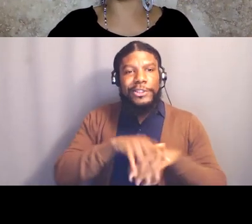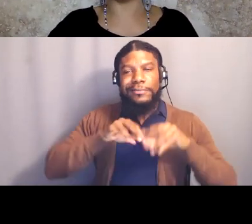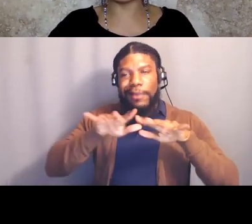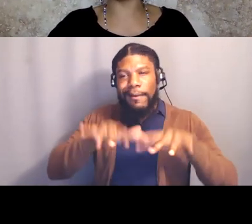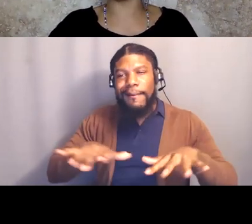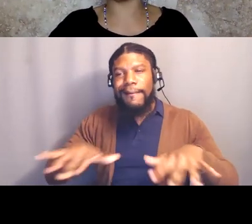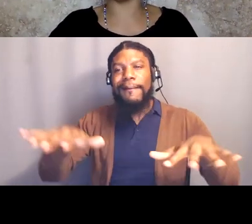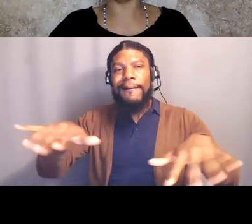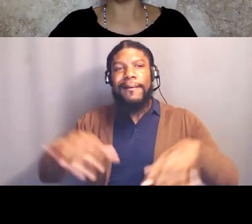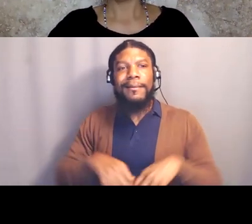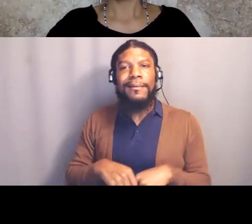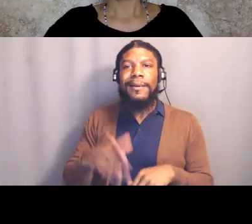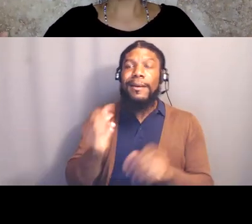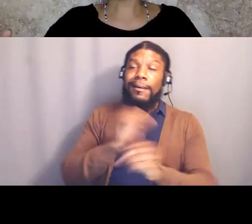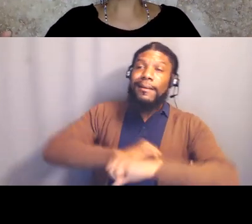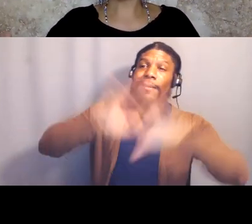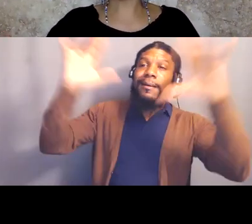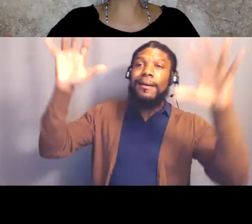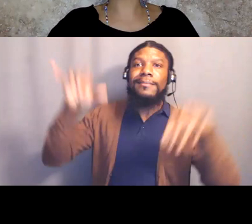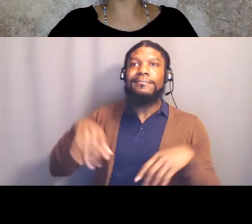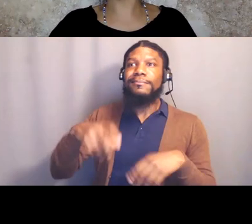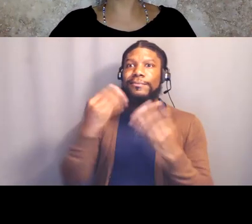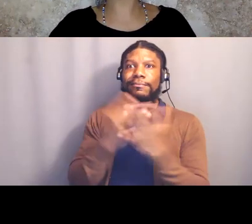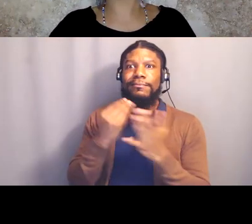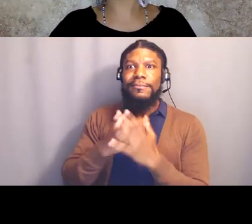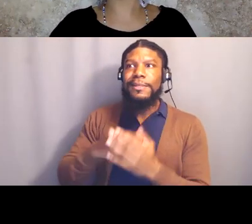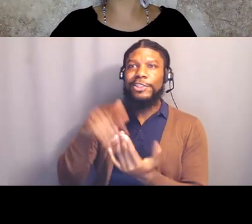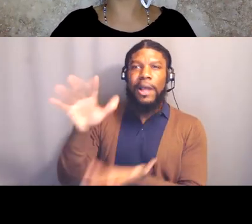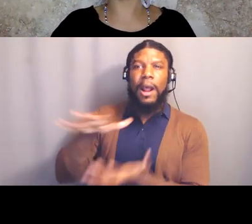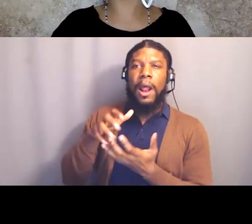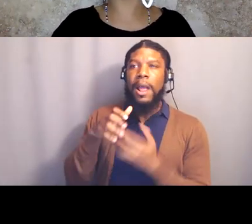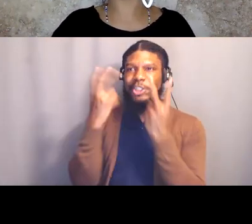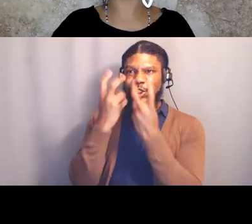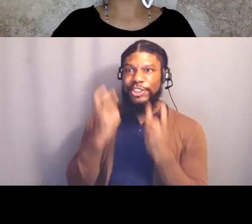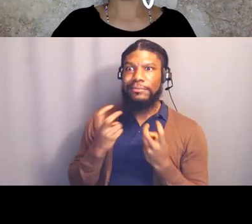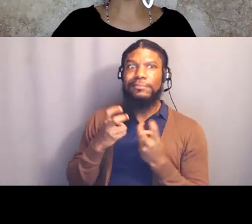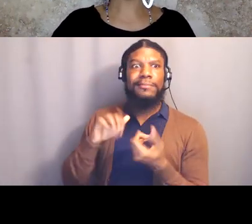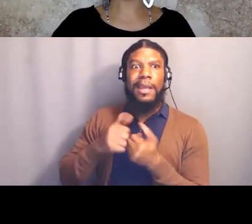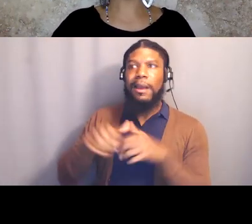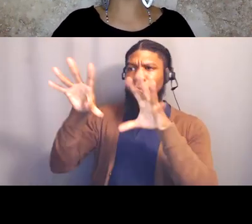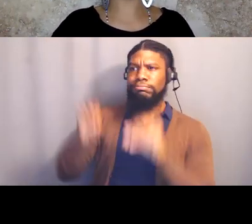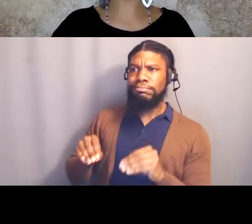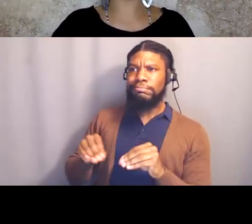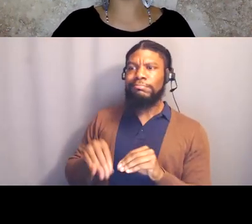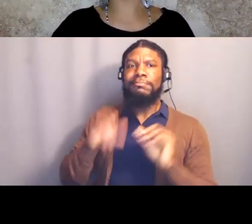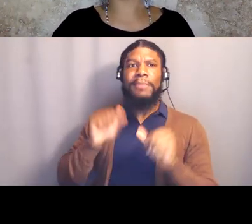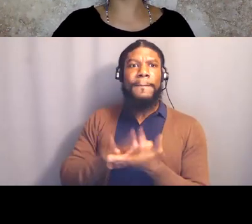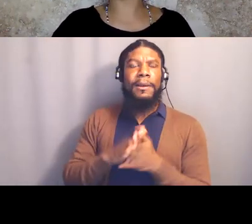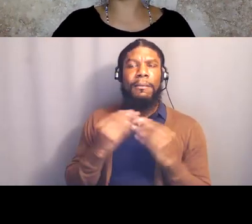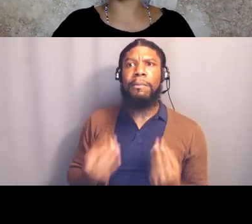to capitalism, it becomes this overwhelming thing where you think, how can I even knock down one building